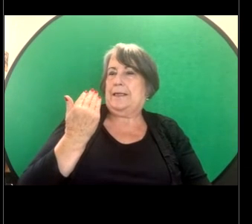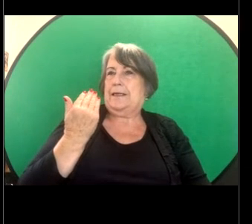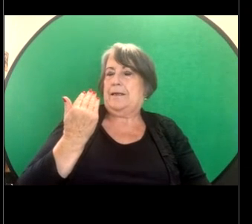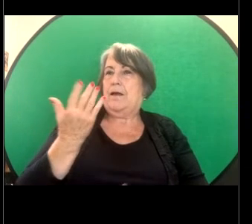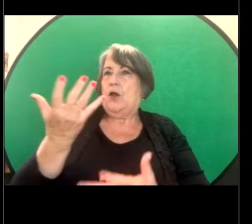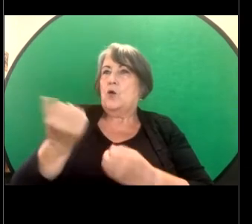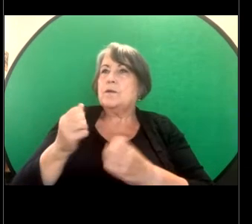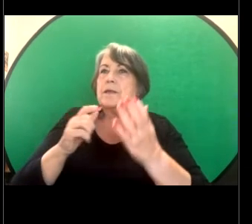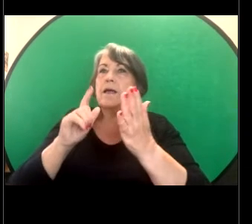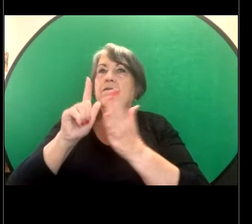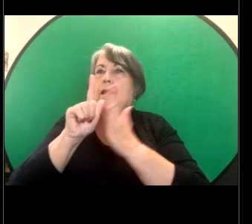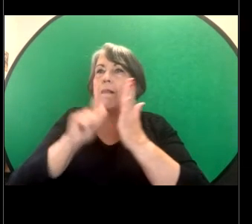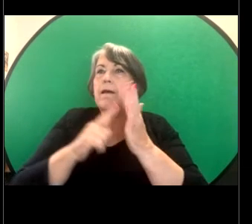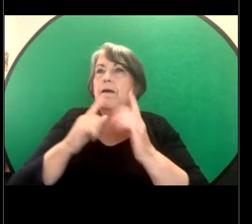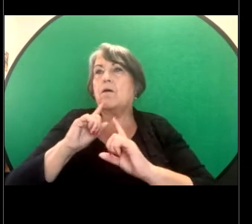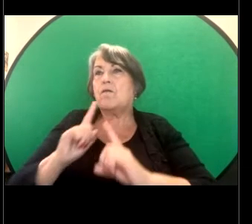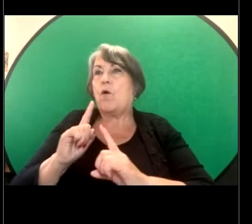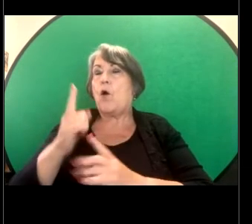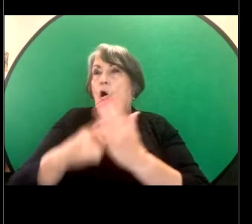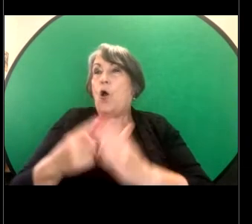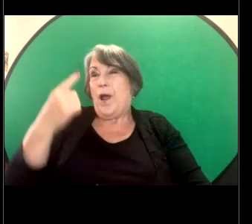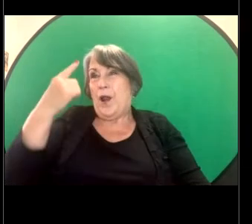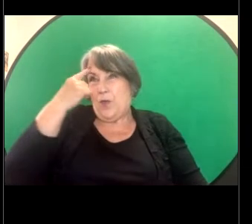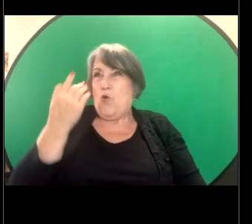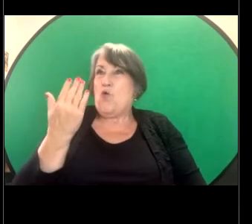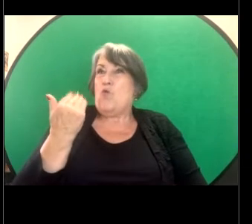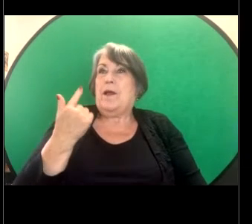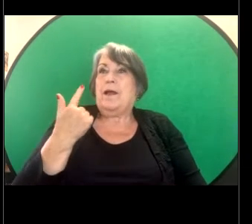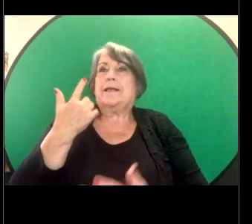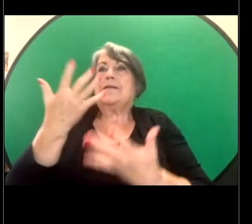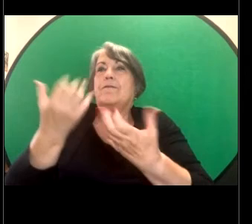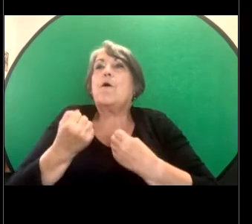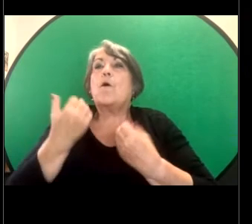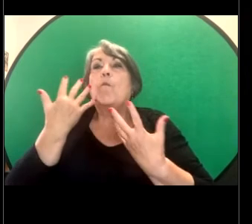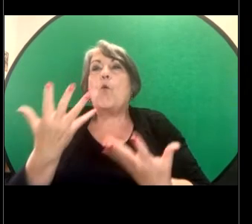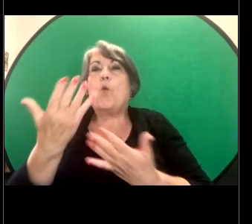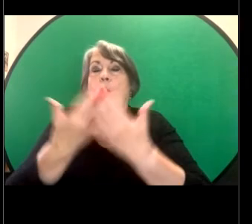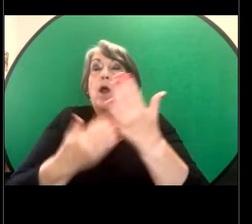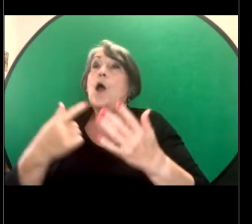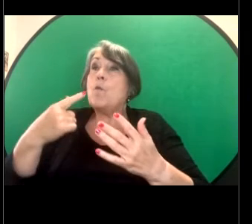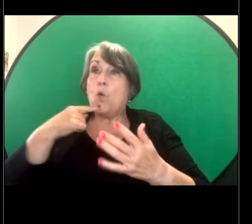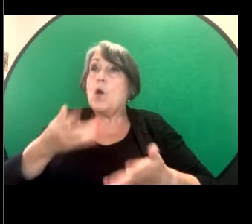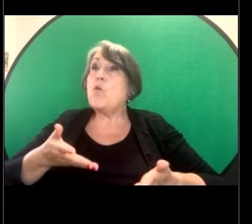recently thought about getting more information but it would only be relevant to asking the QLD